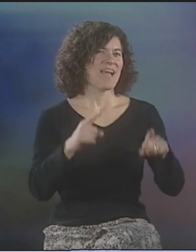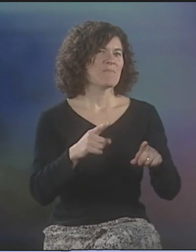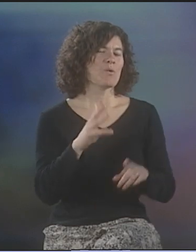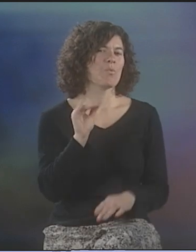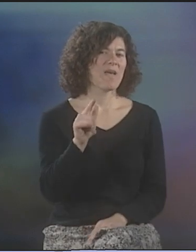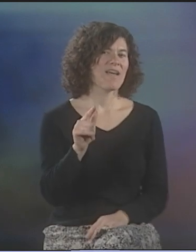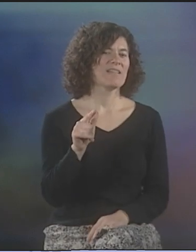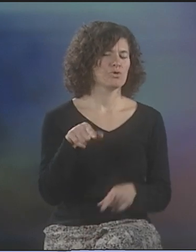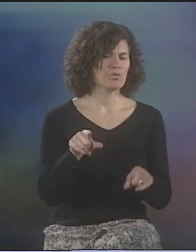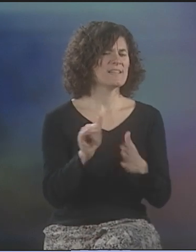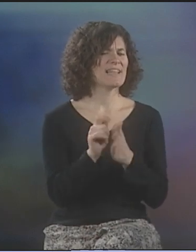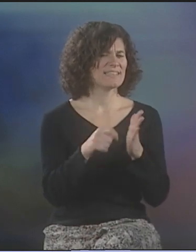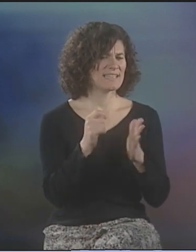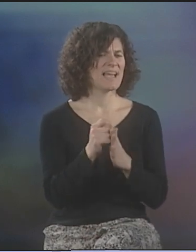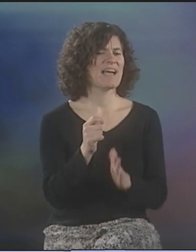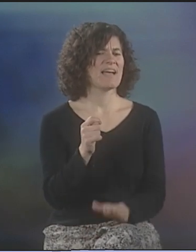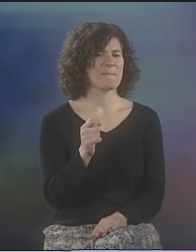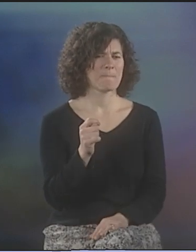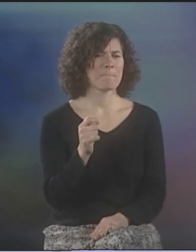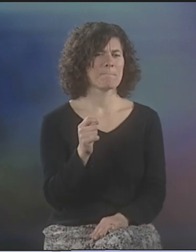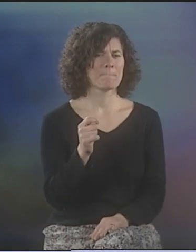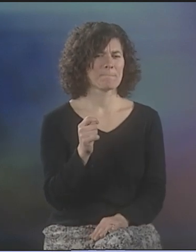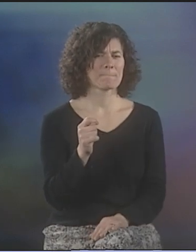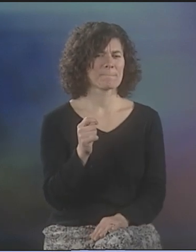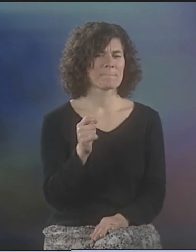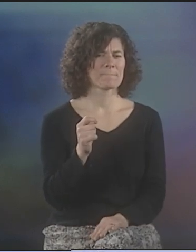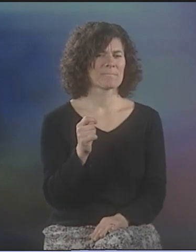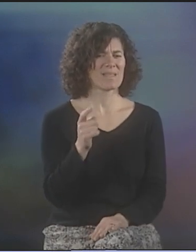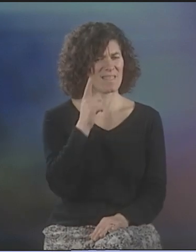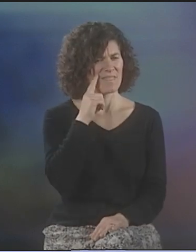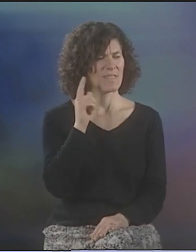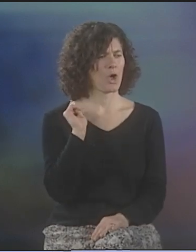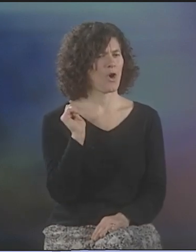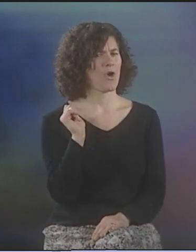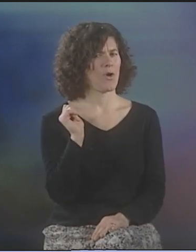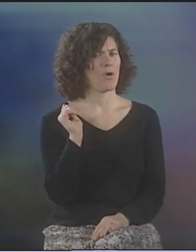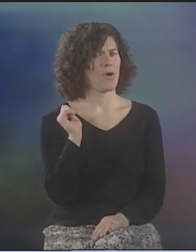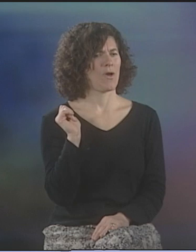HOW DID BRIDGE OF... COME ABOUT? WELL, LET'S SEE. AT THAT TIME...